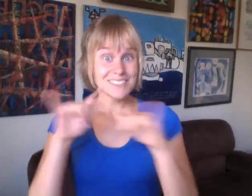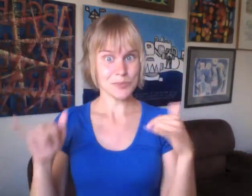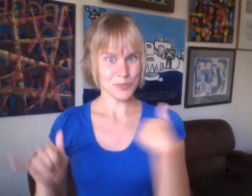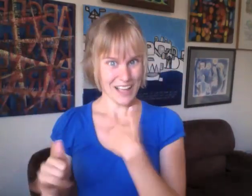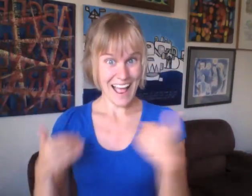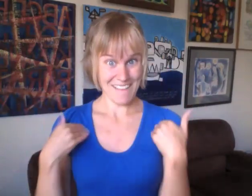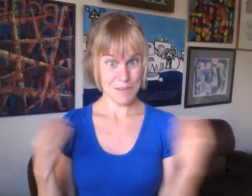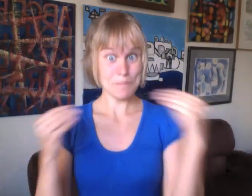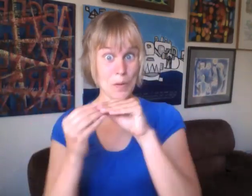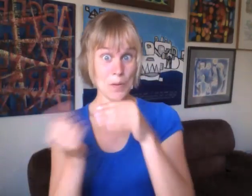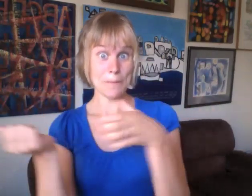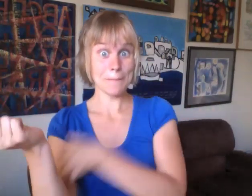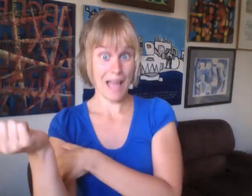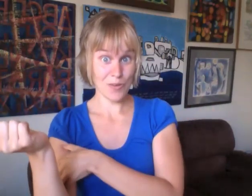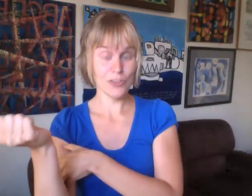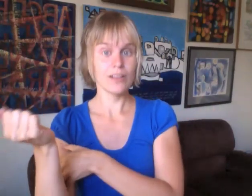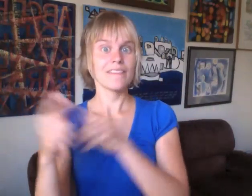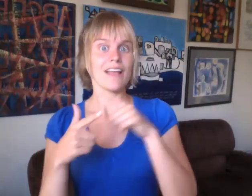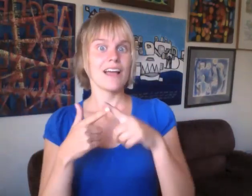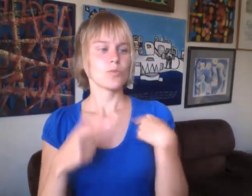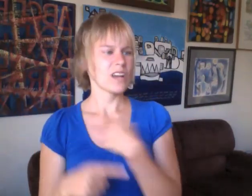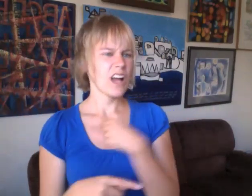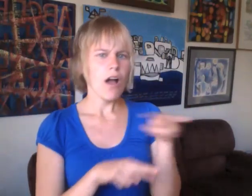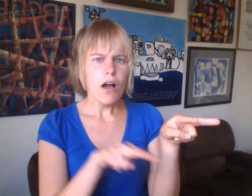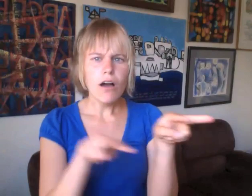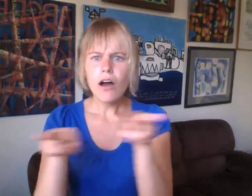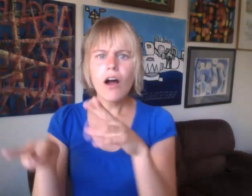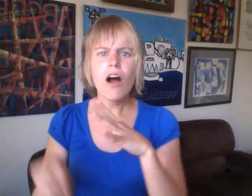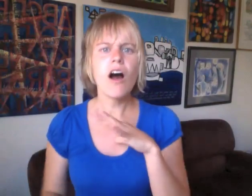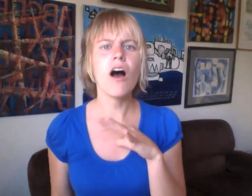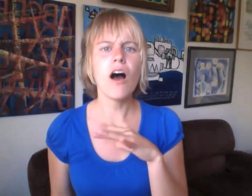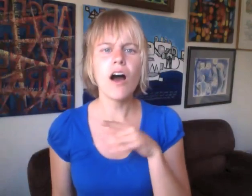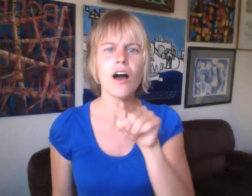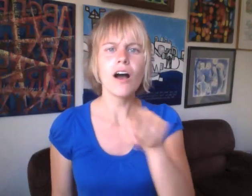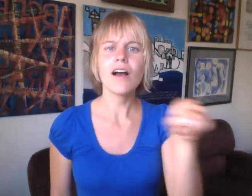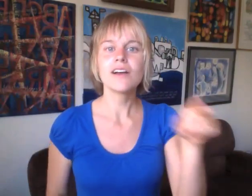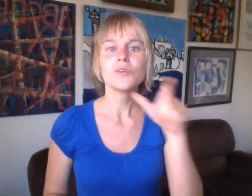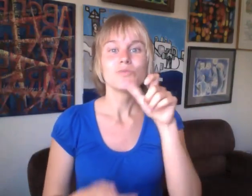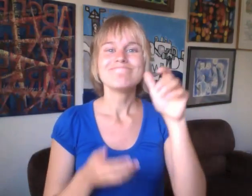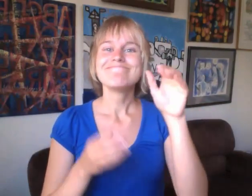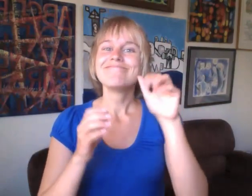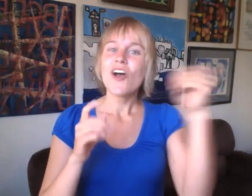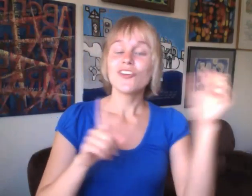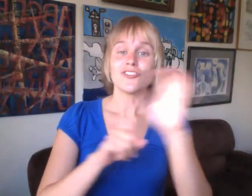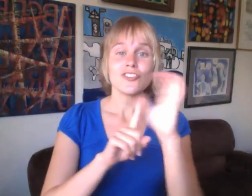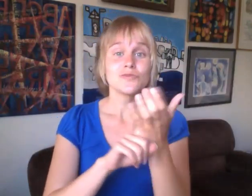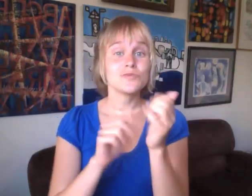In the meantime, we always held the most power and privilege. It has been easy for us to take...